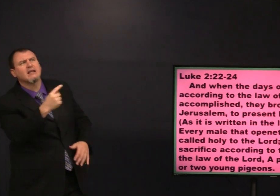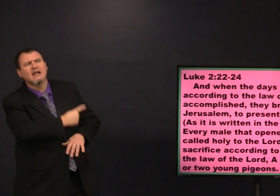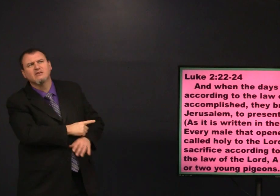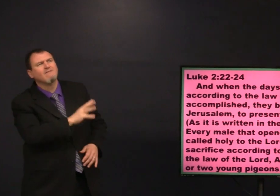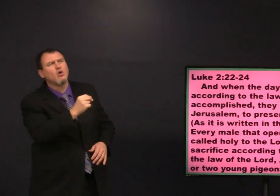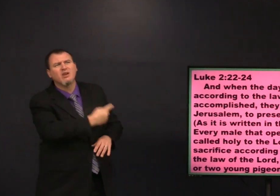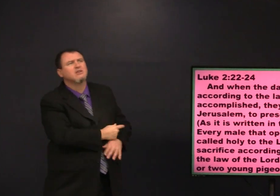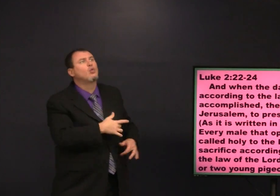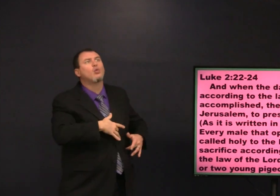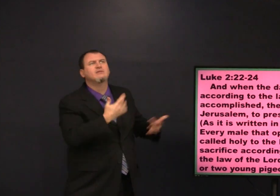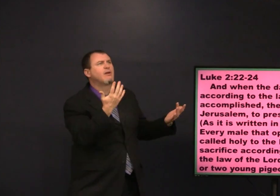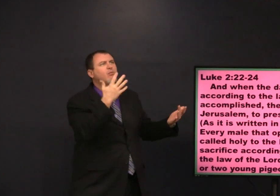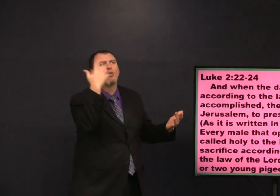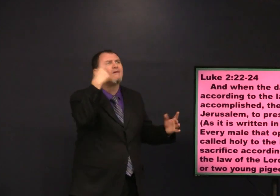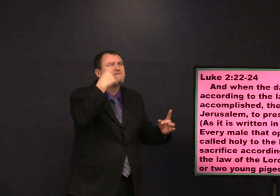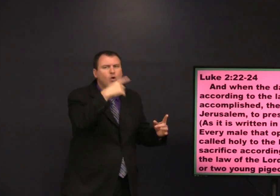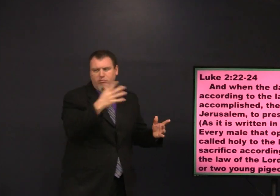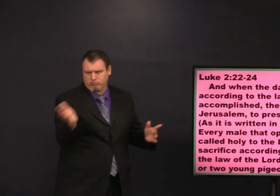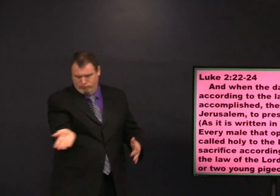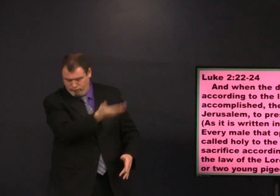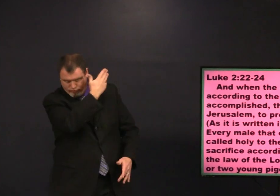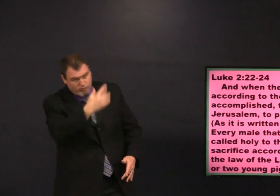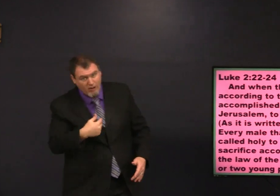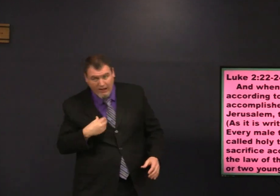so when I die I'm going to go out ask God so what's up with the difference here